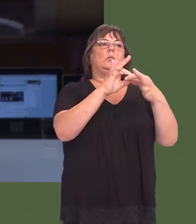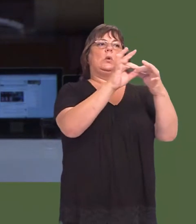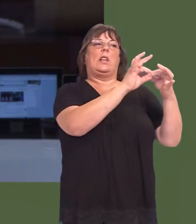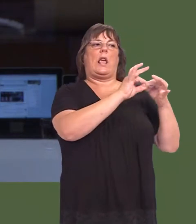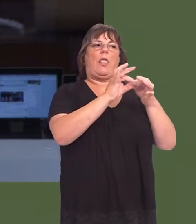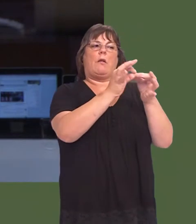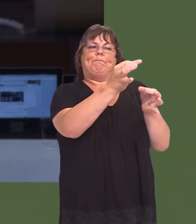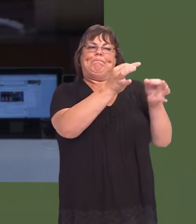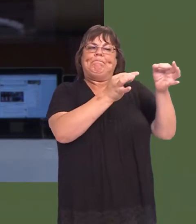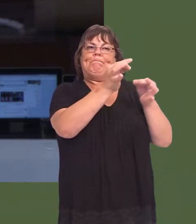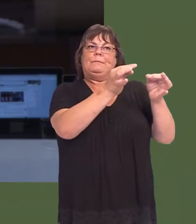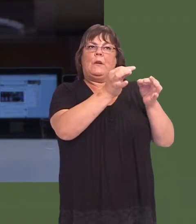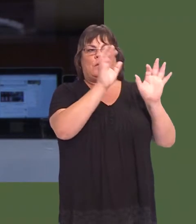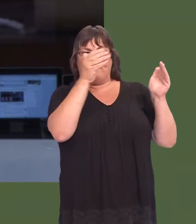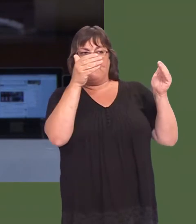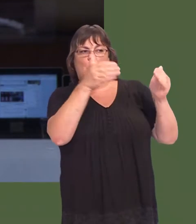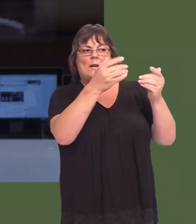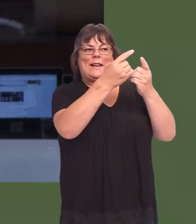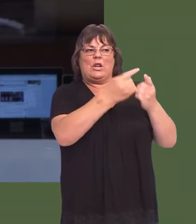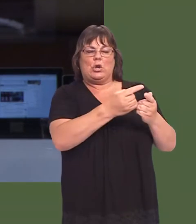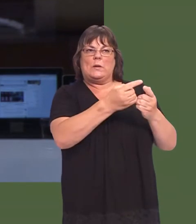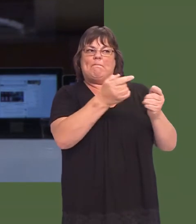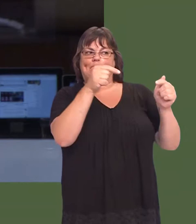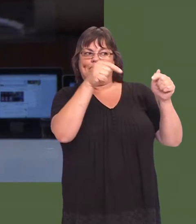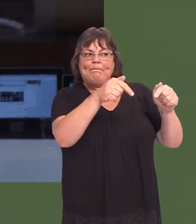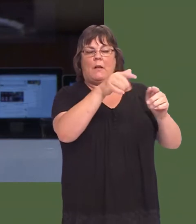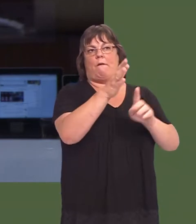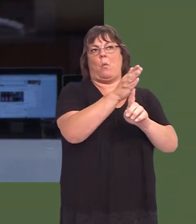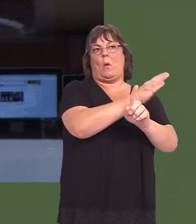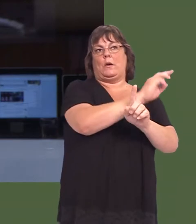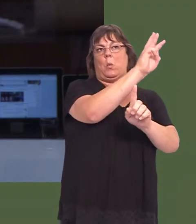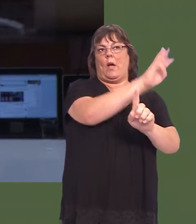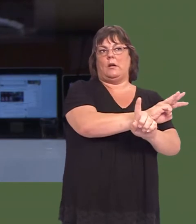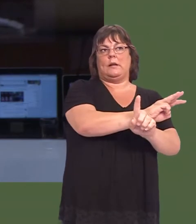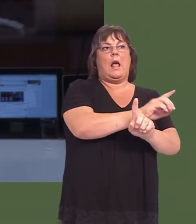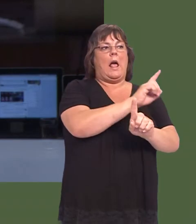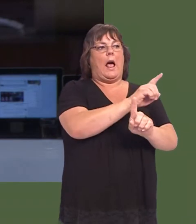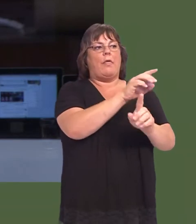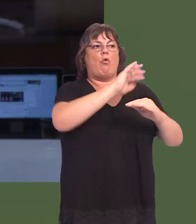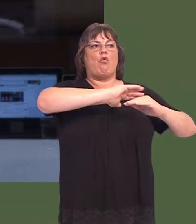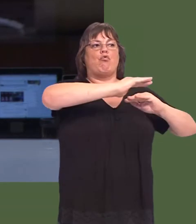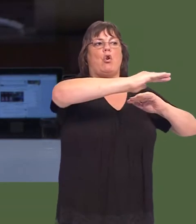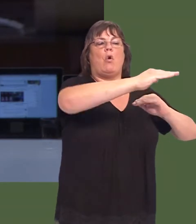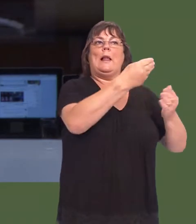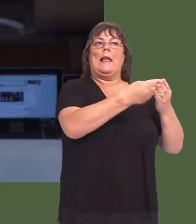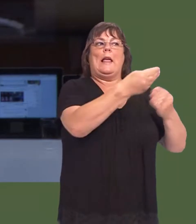issues that are unique to west Wales and arise from that unique knitting of the rural economy,